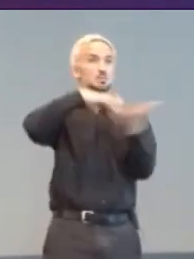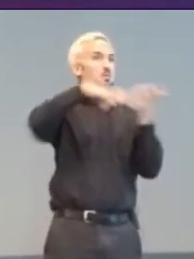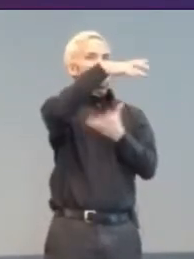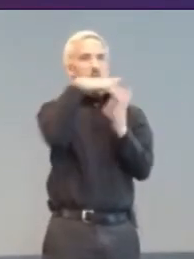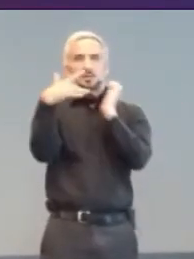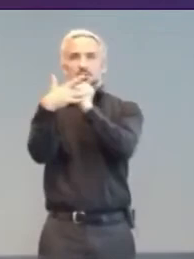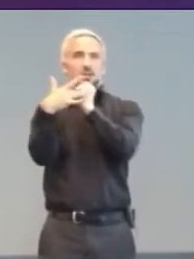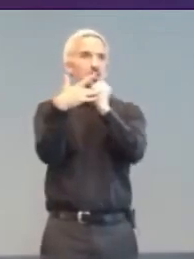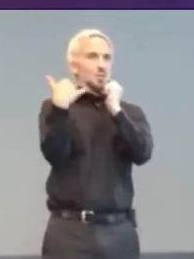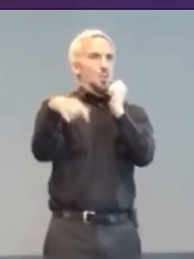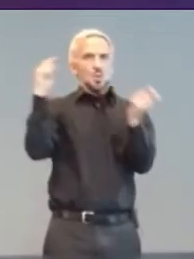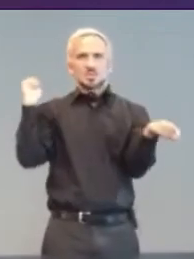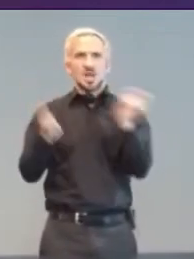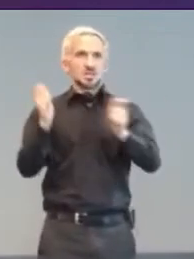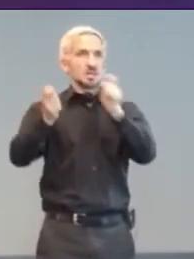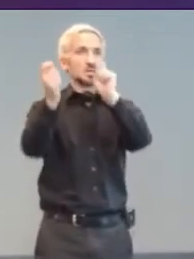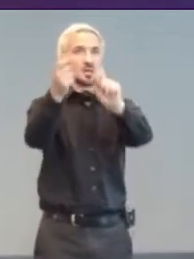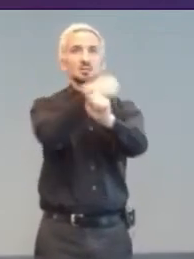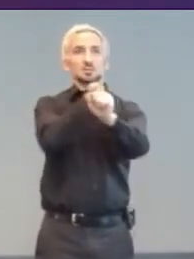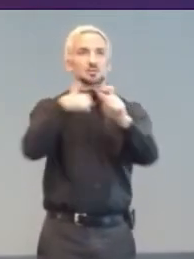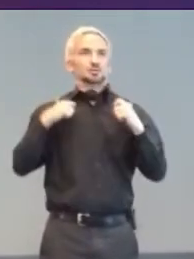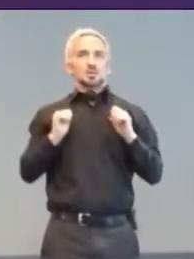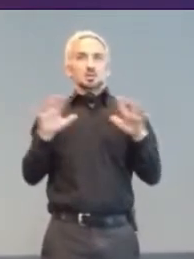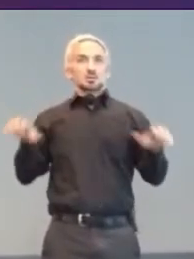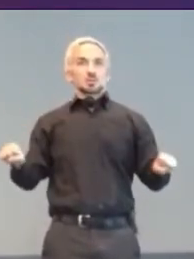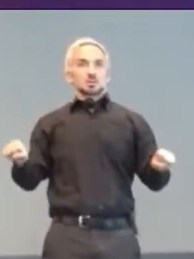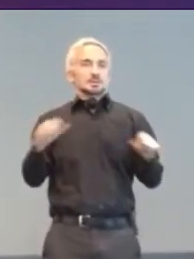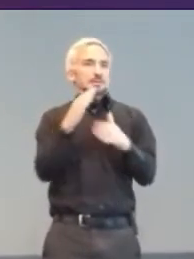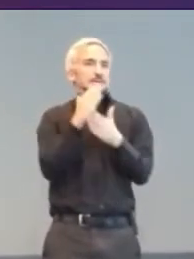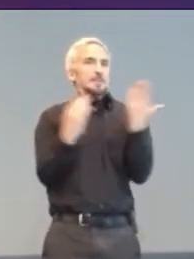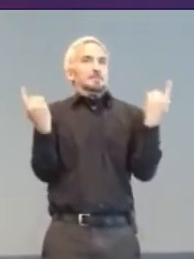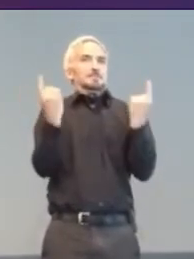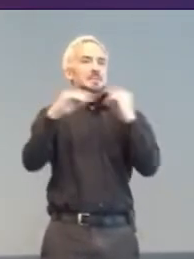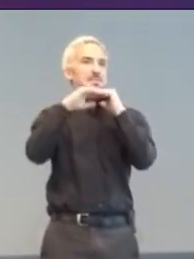can to give us some sense of stability and meaning. People are understandably